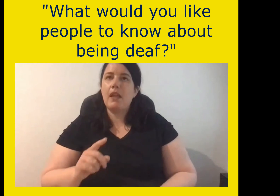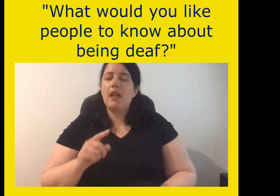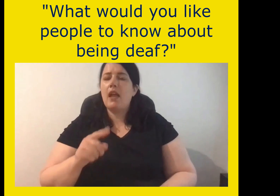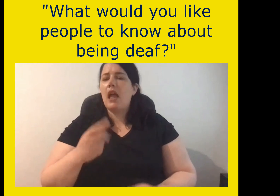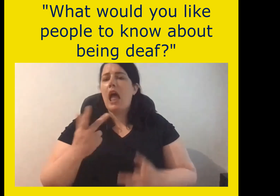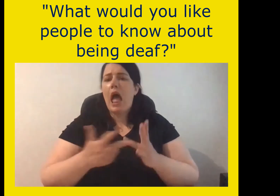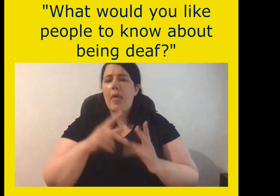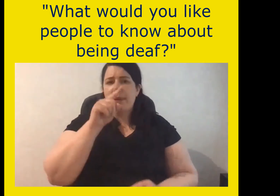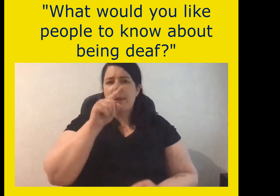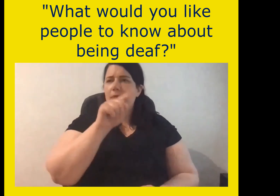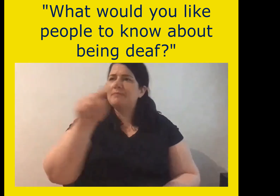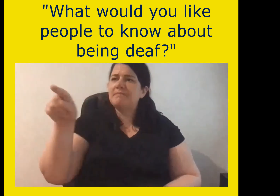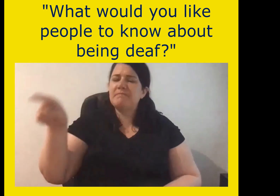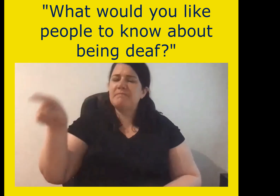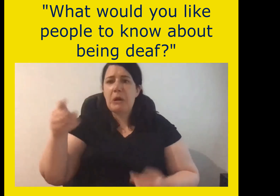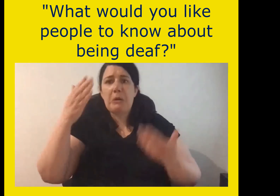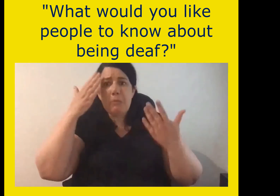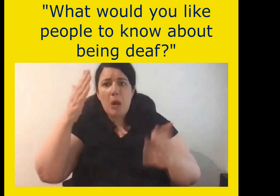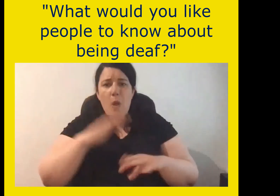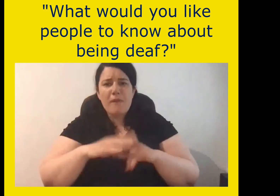What would you like other people to know about being deaf